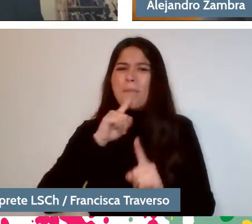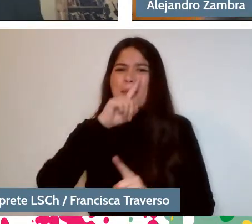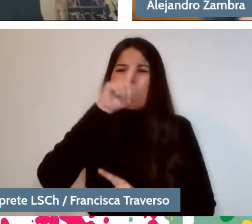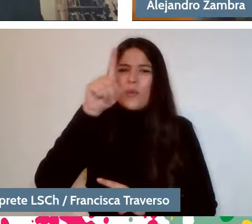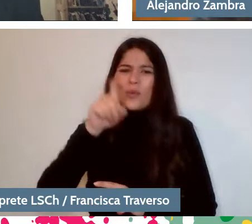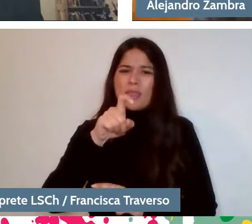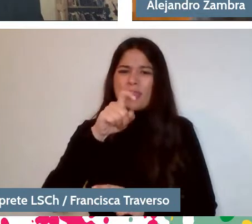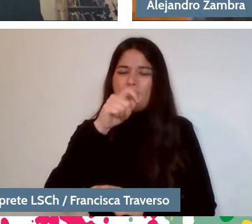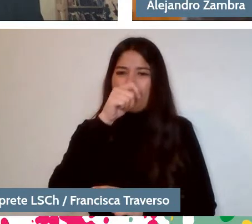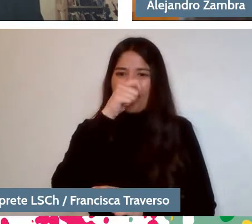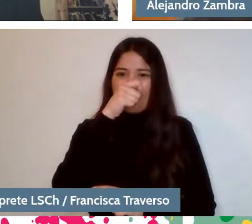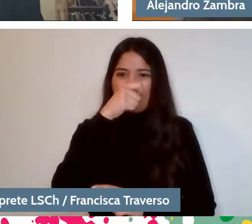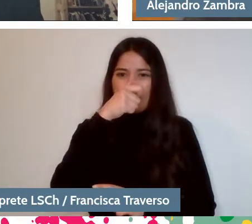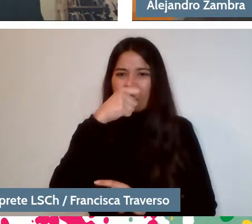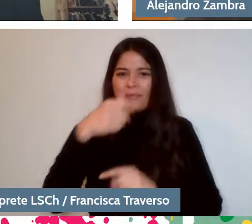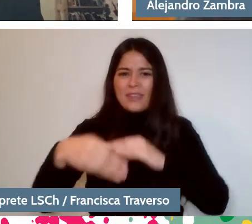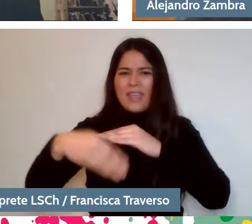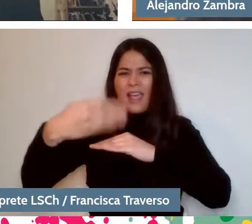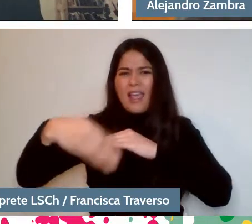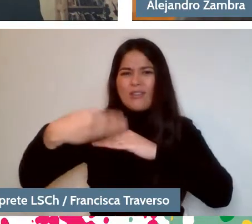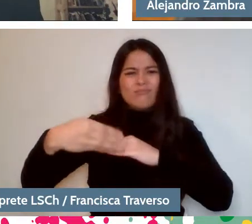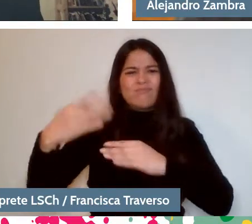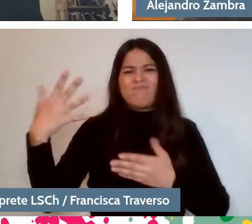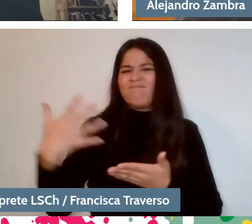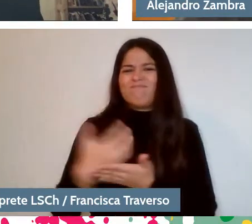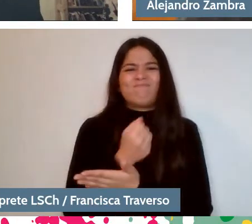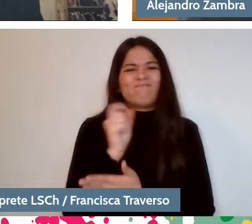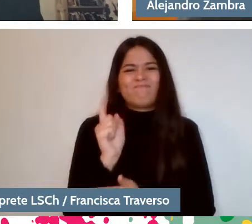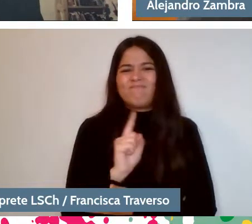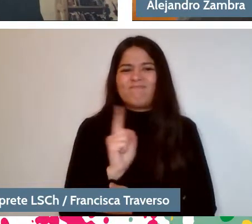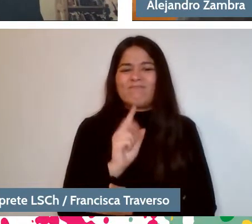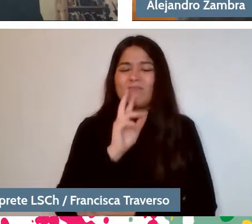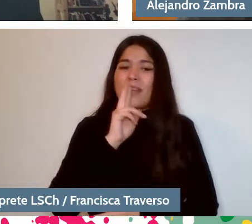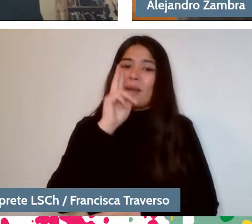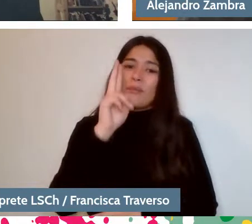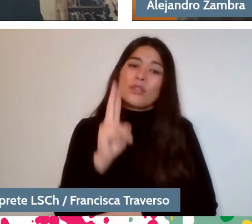There are lots, obviously, we won't be able to answer all of them.